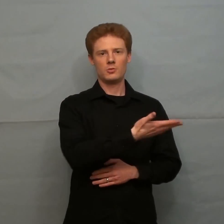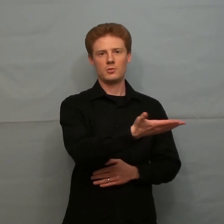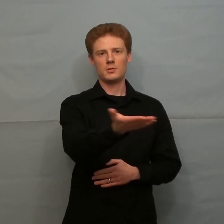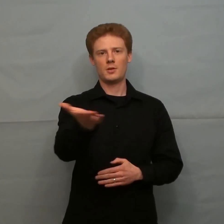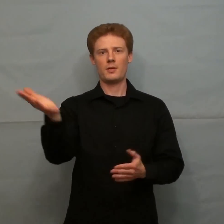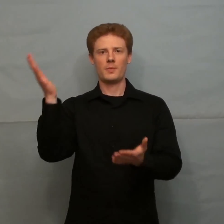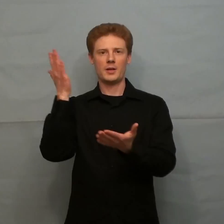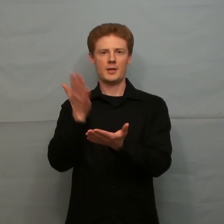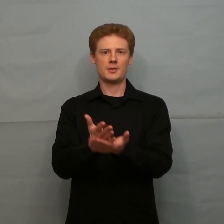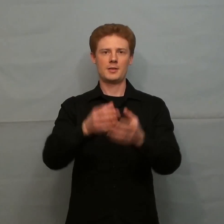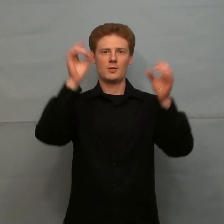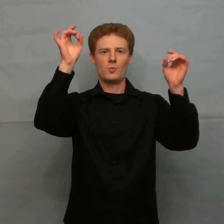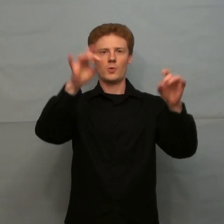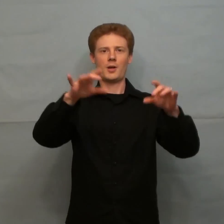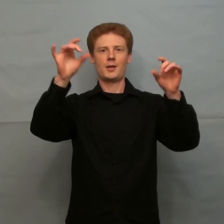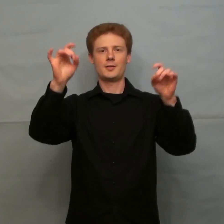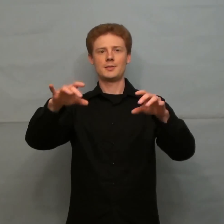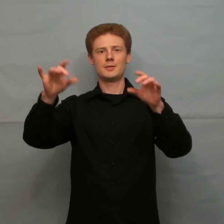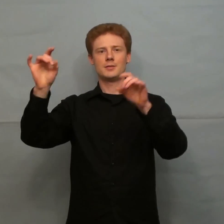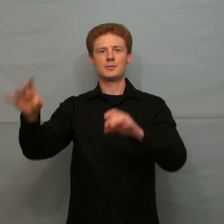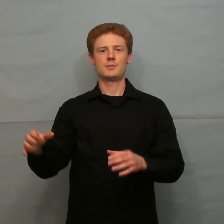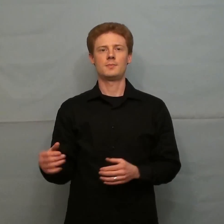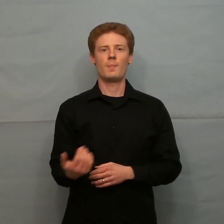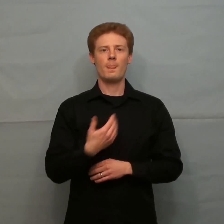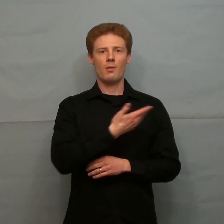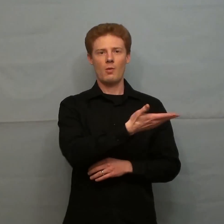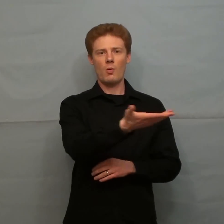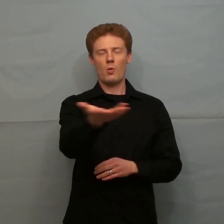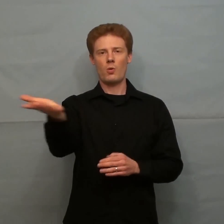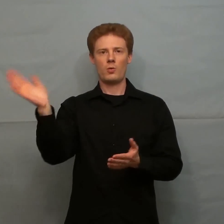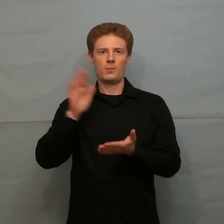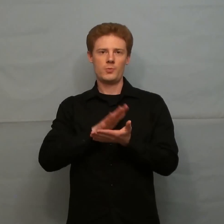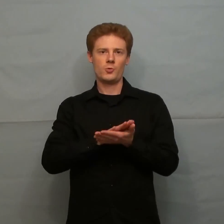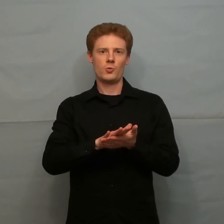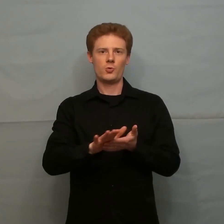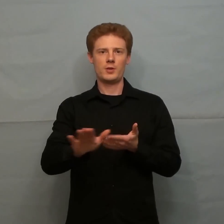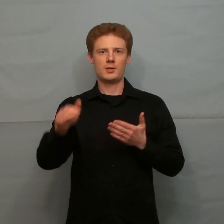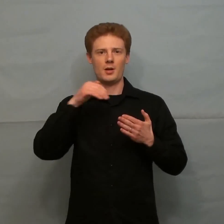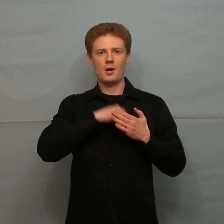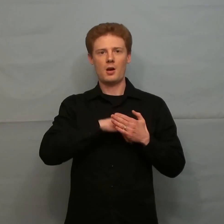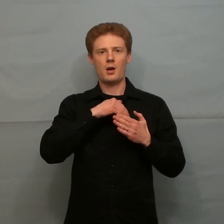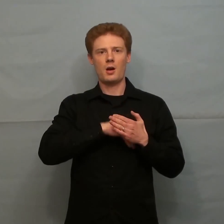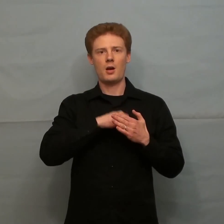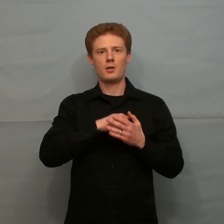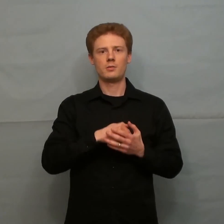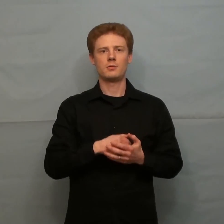These are the blessed ones. All true bless Those who are pure in heart, All pure inside-heart